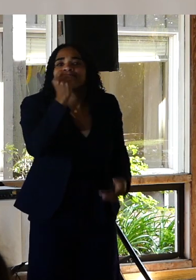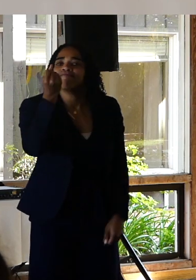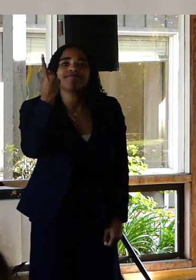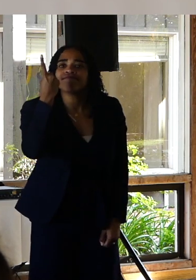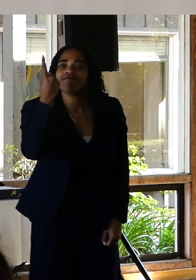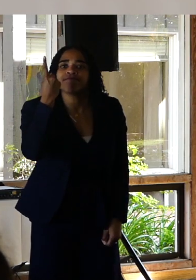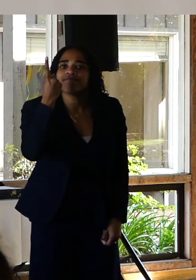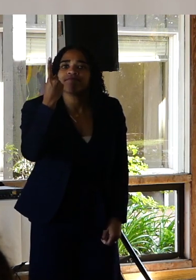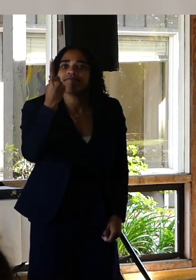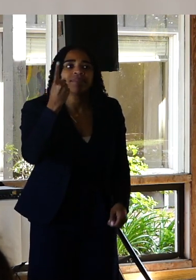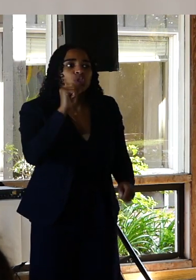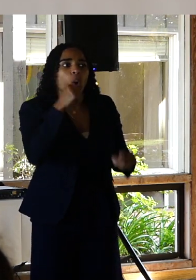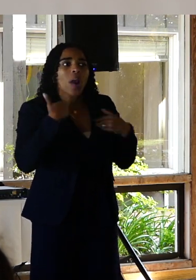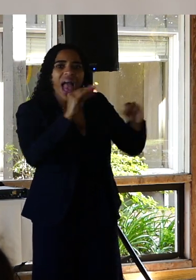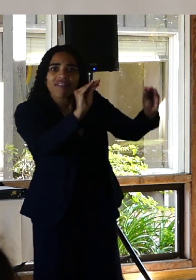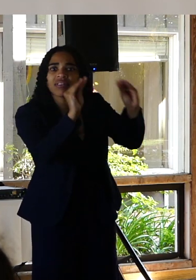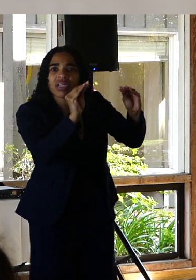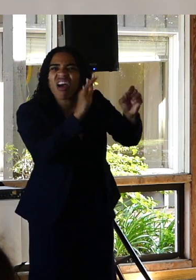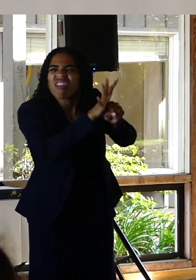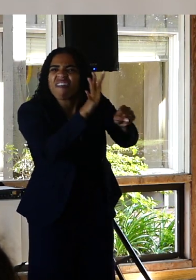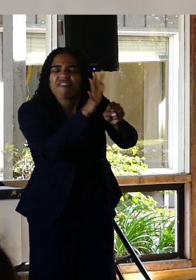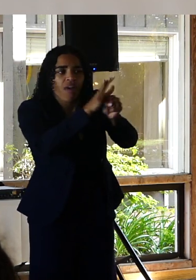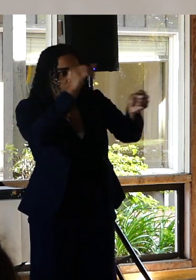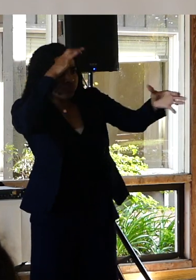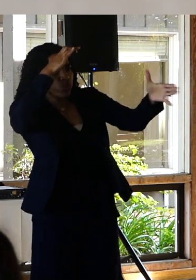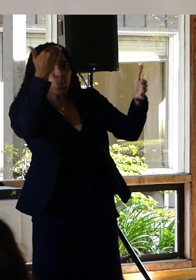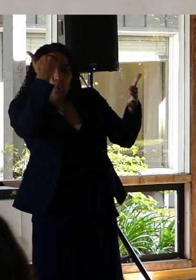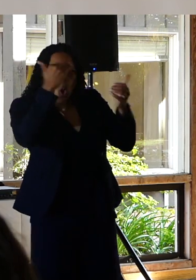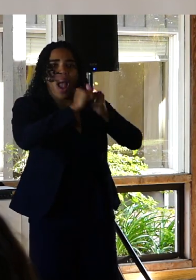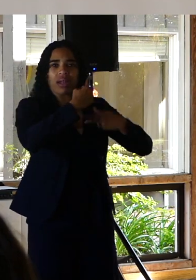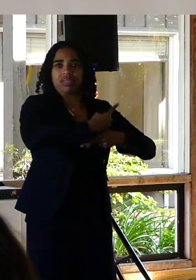and under equipped to be able to provide equitable care for us and that